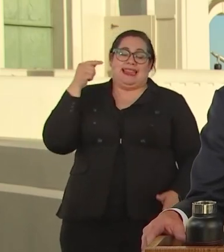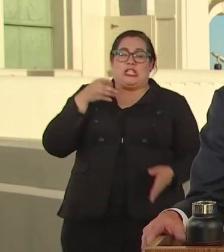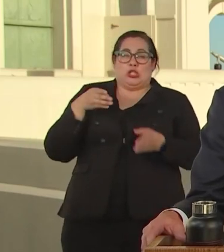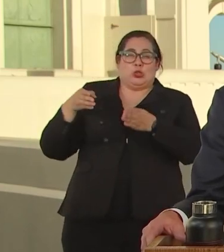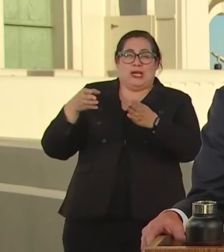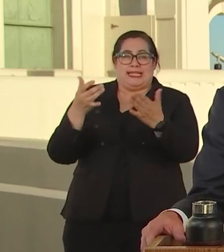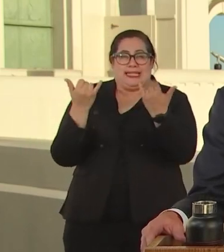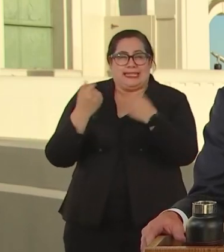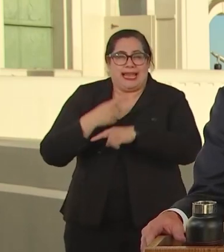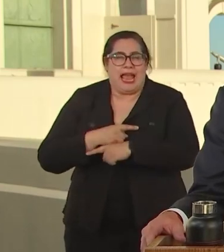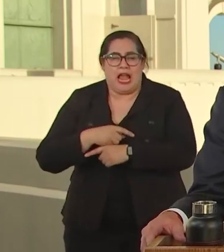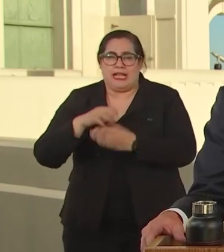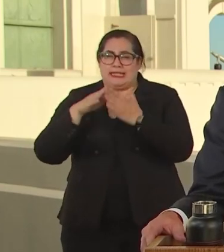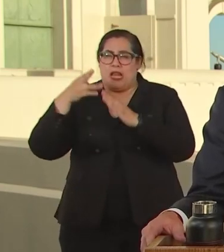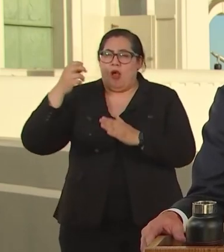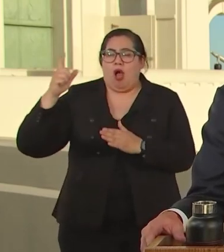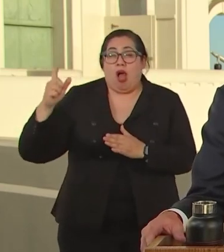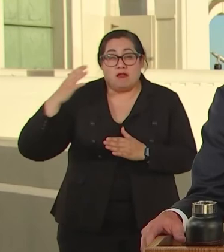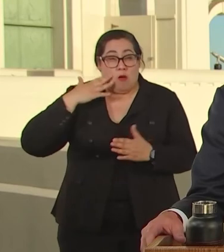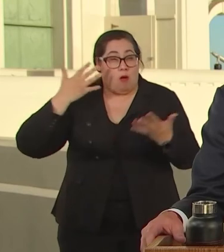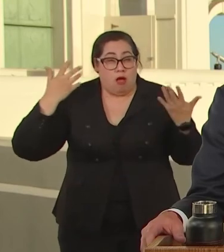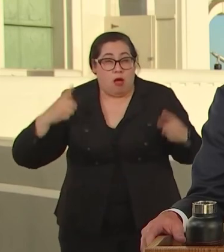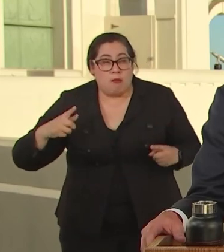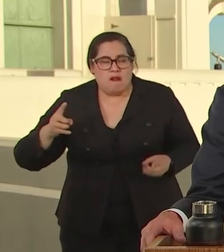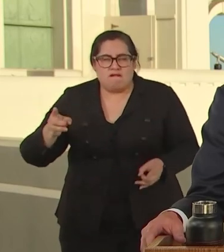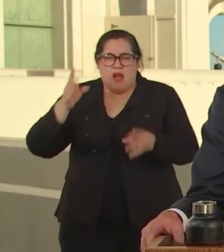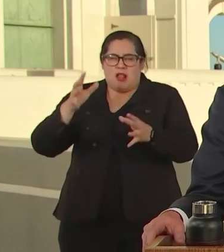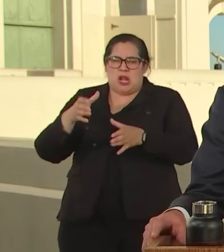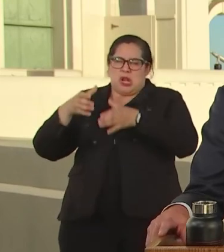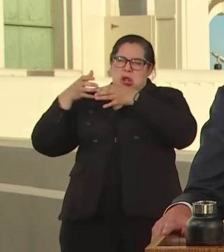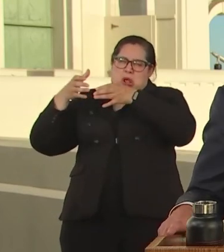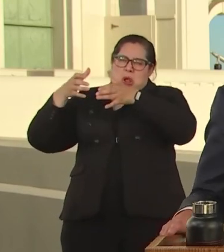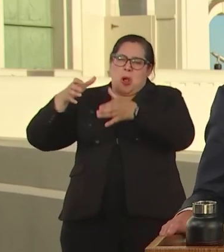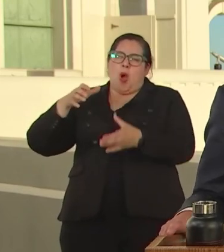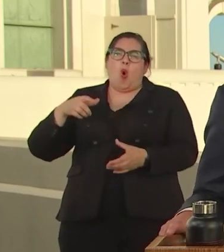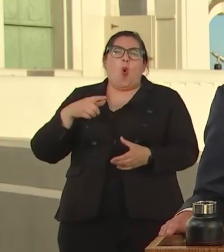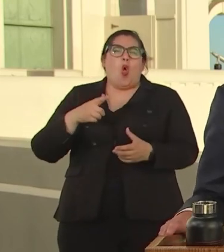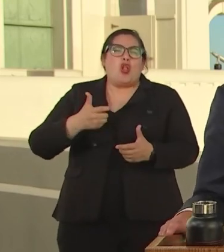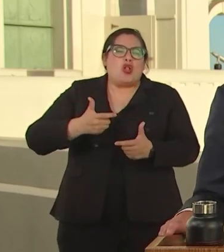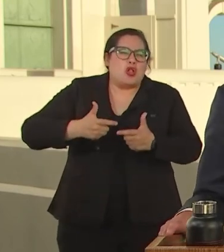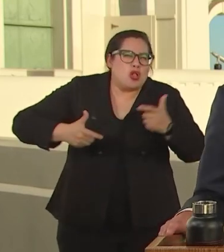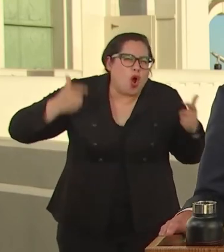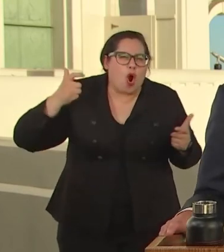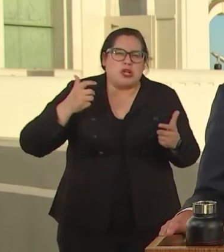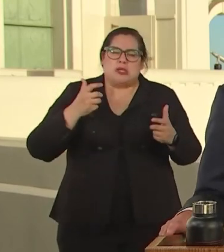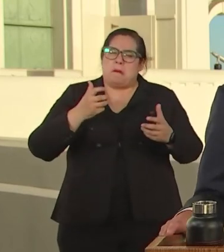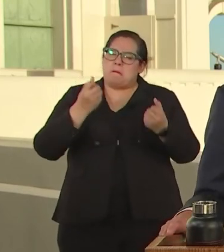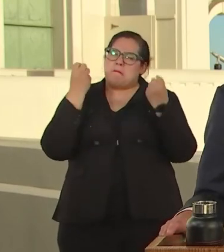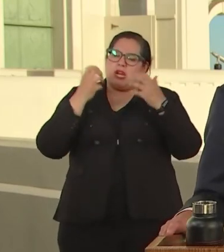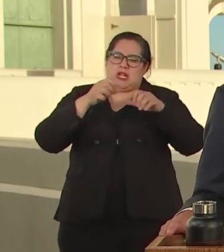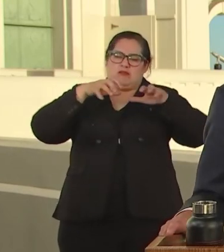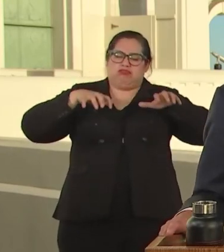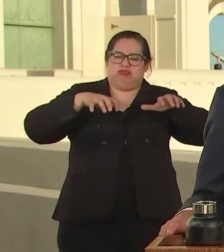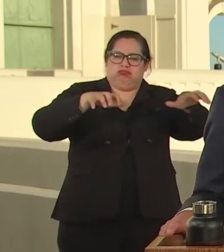UNDER THE SHADOW OF CITY HALL, A MOB CARRIED THE 1871 MASSACRE